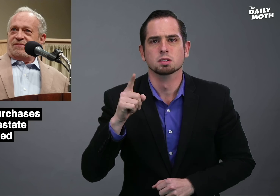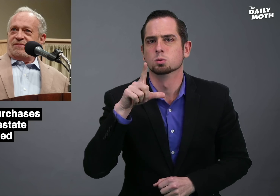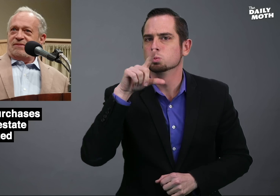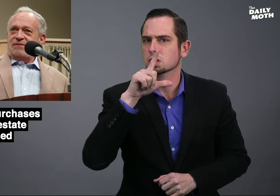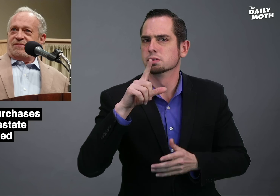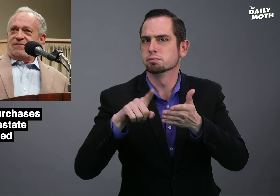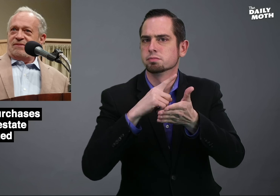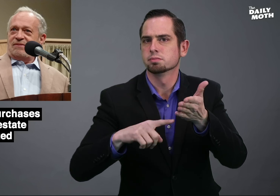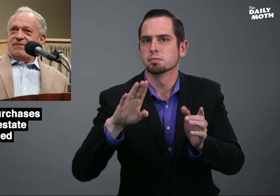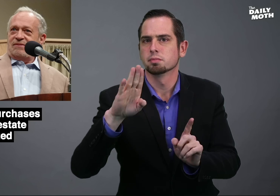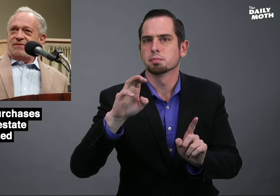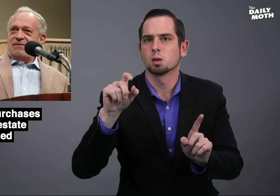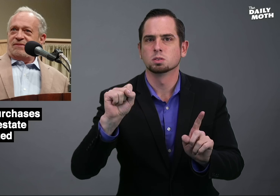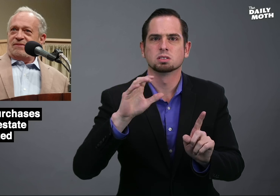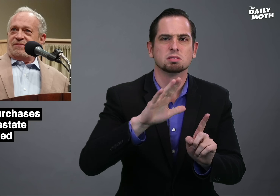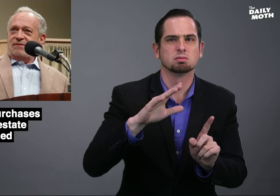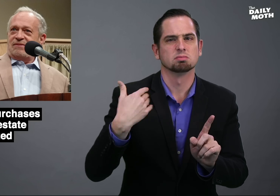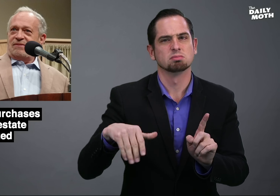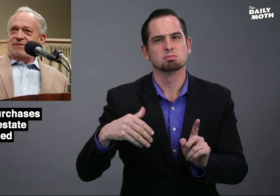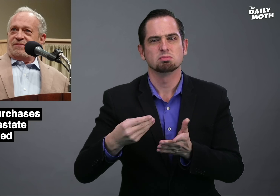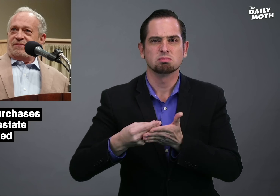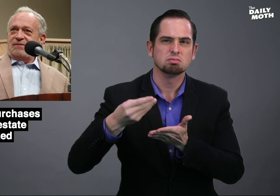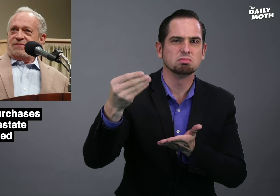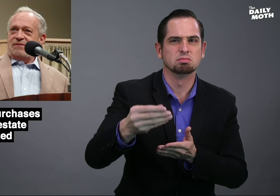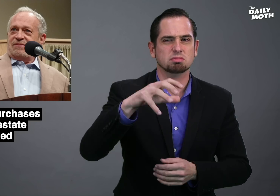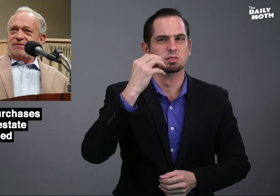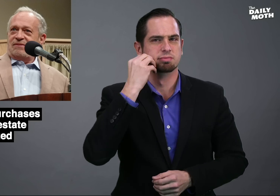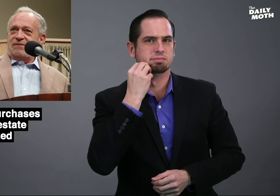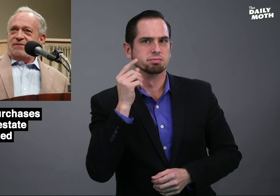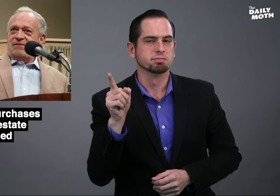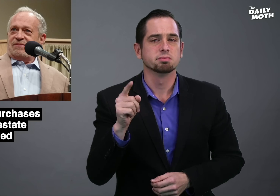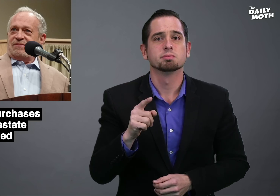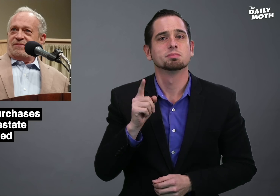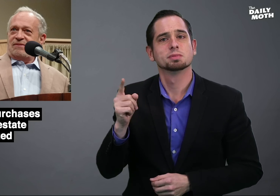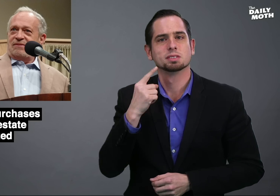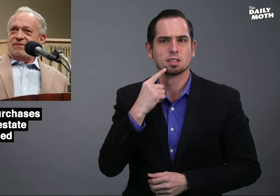tweeted a criticism of Bezos' lavish purchase,